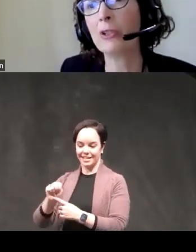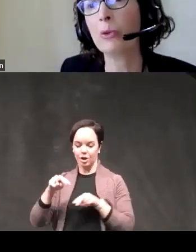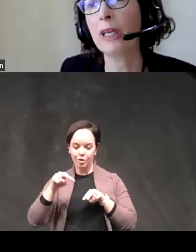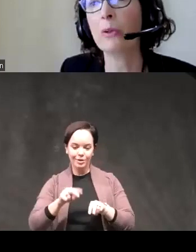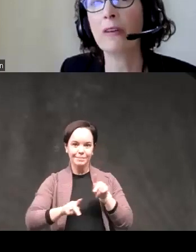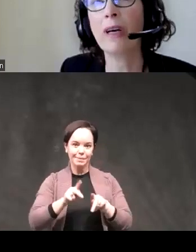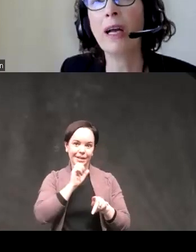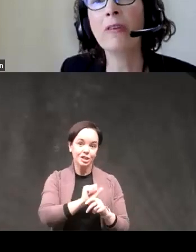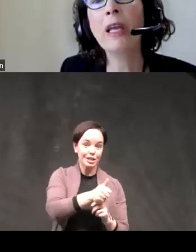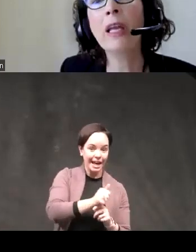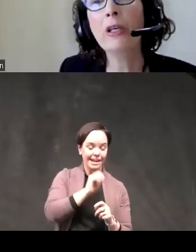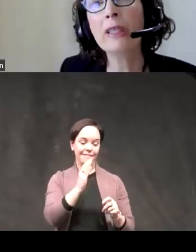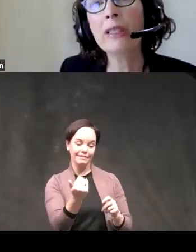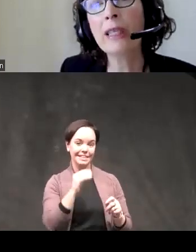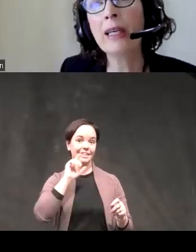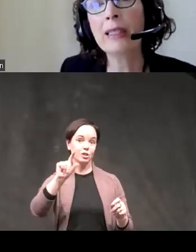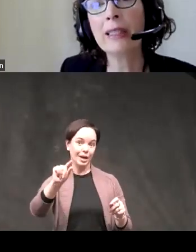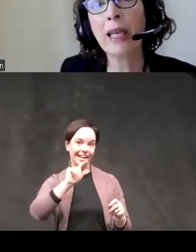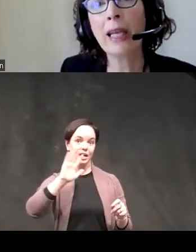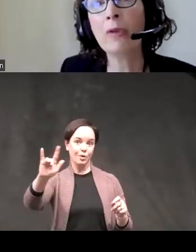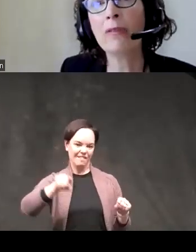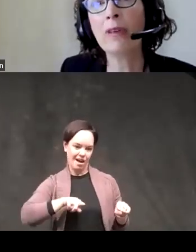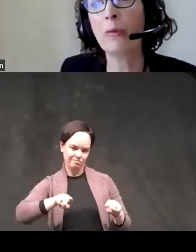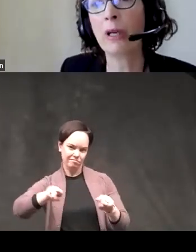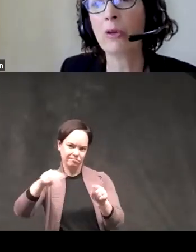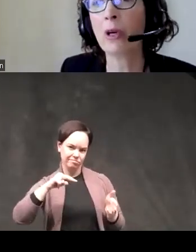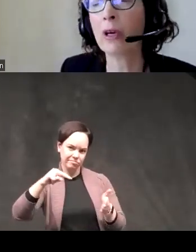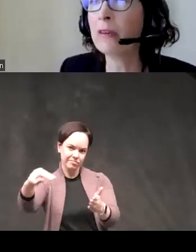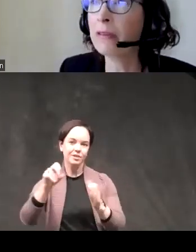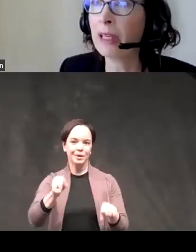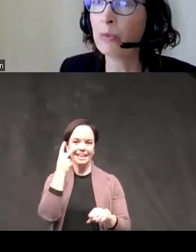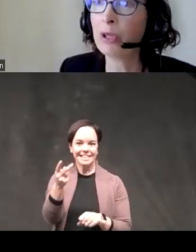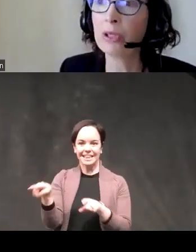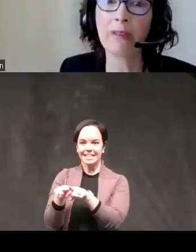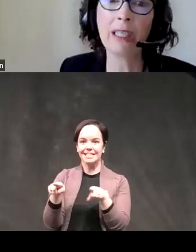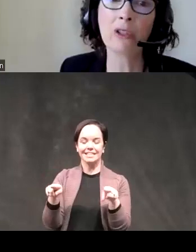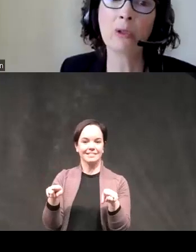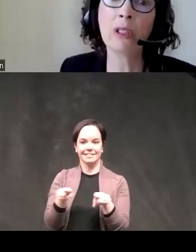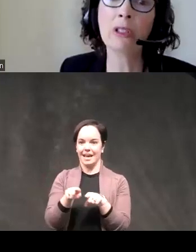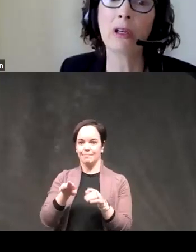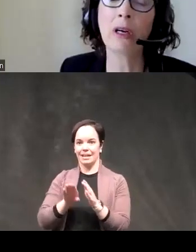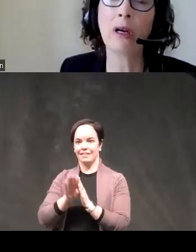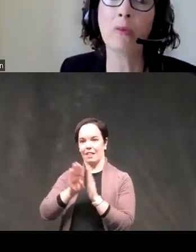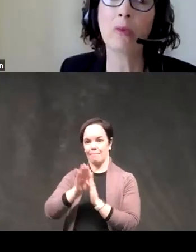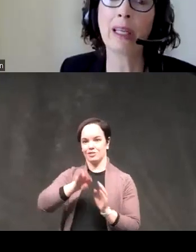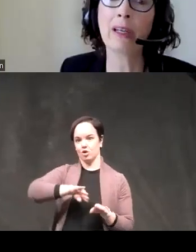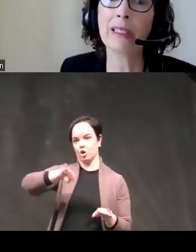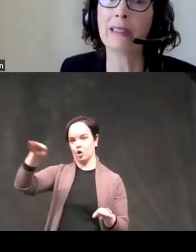20 25. you can see that same developmental curve in impulsivity scores with increases